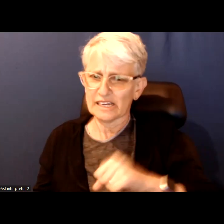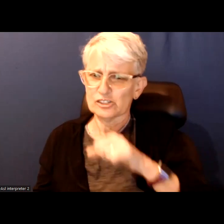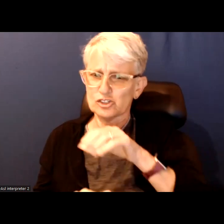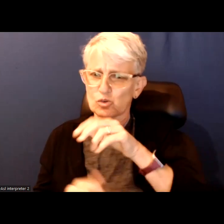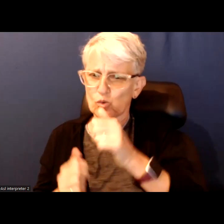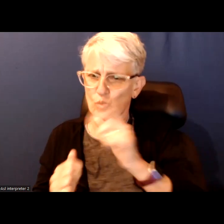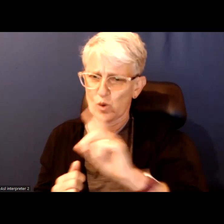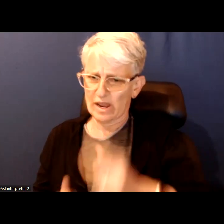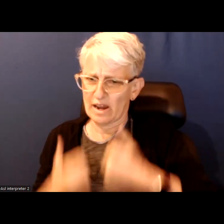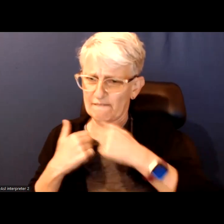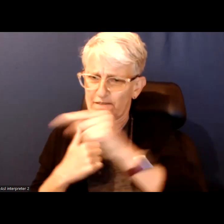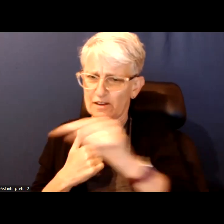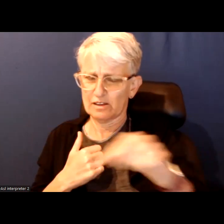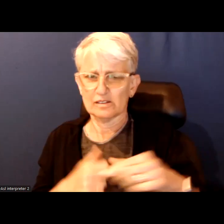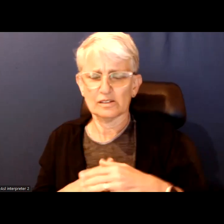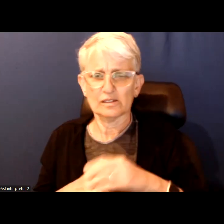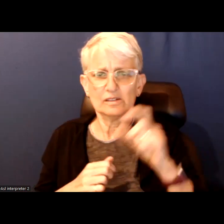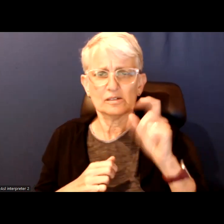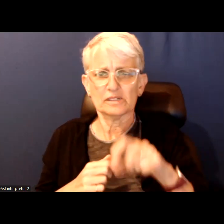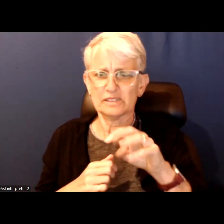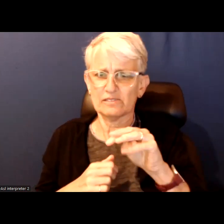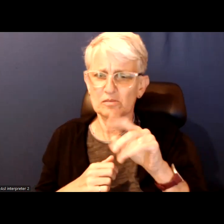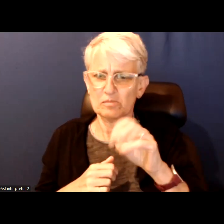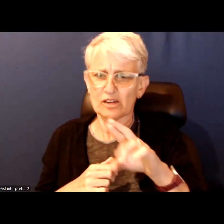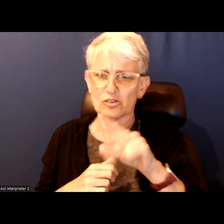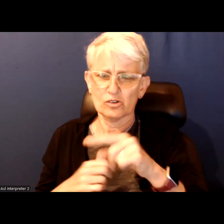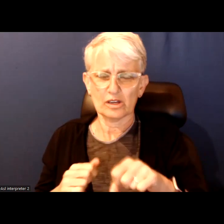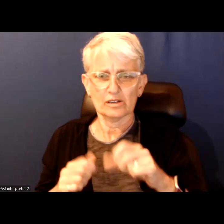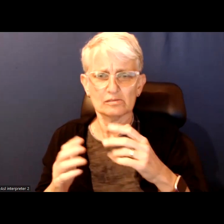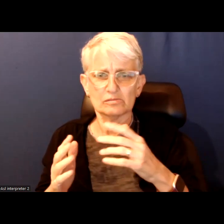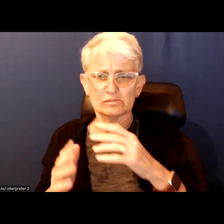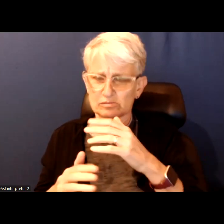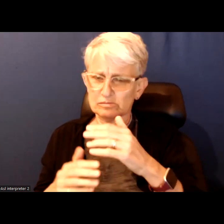There has to be a mayor who can broker those conversations with other levels of government.